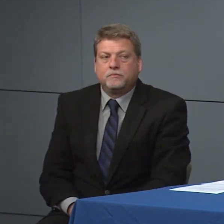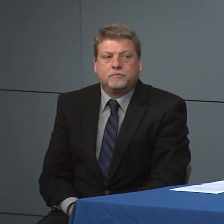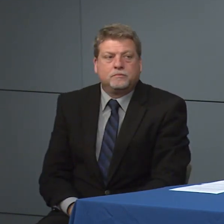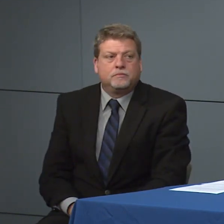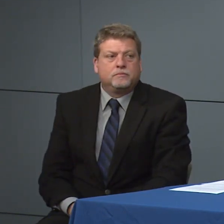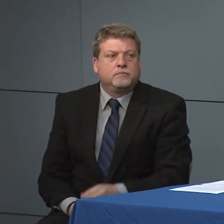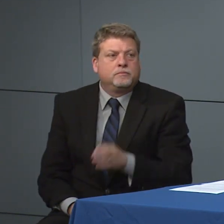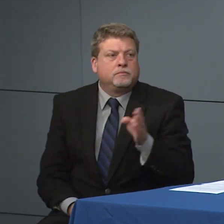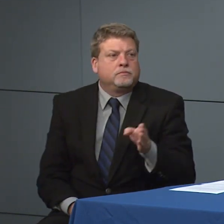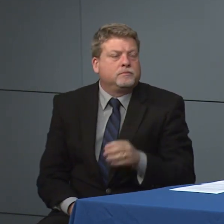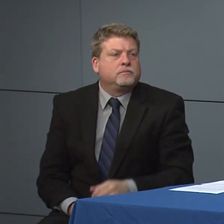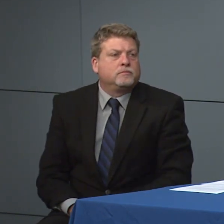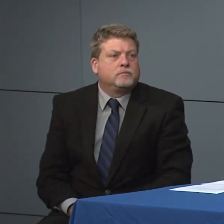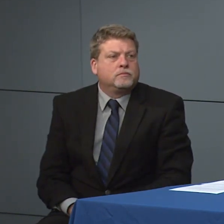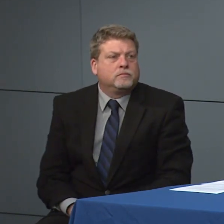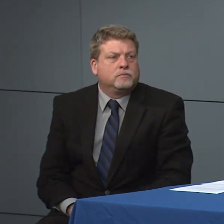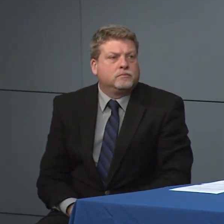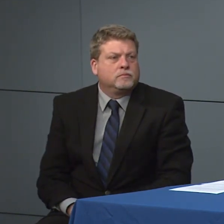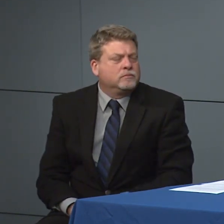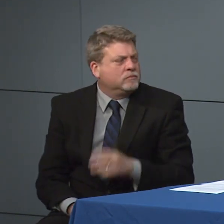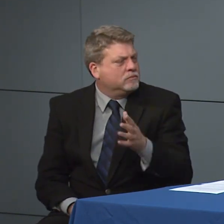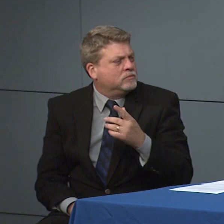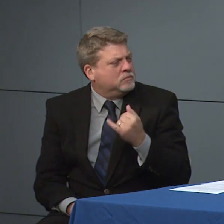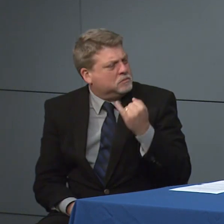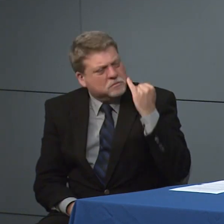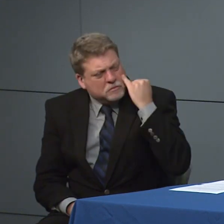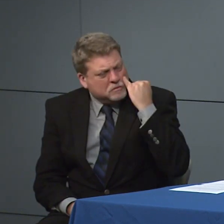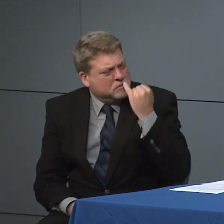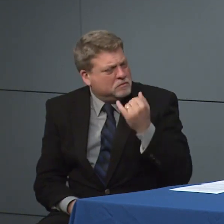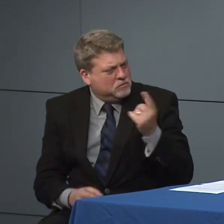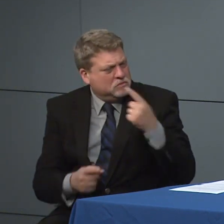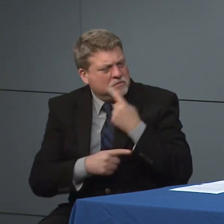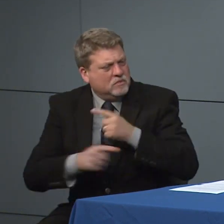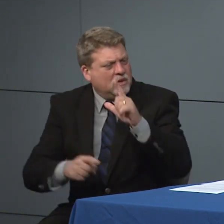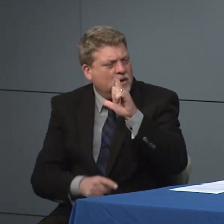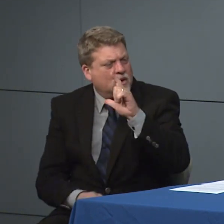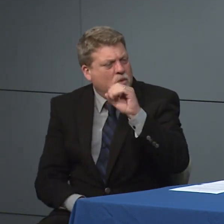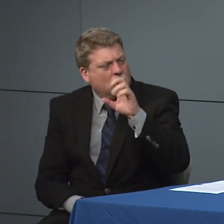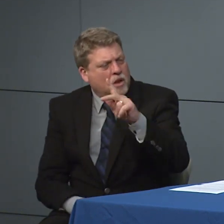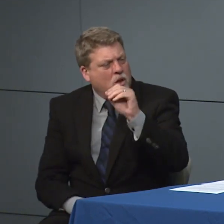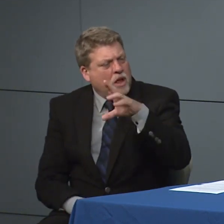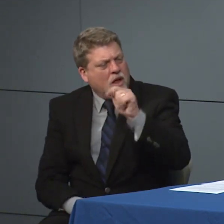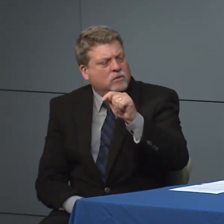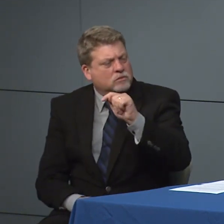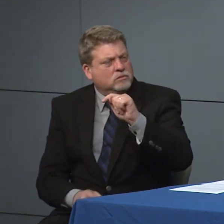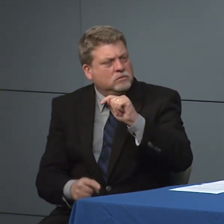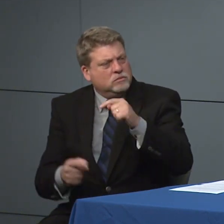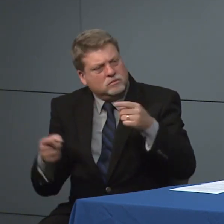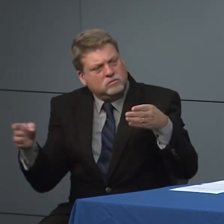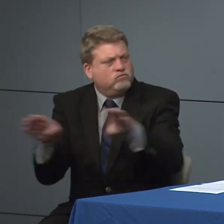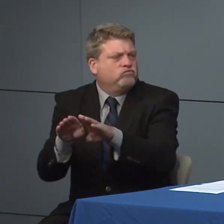At what point might occur fewer a lockdown go into effect. Yeah, I don't think we're we're there yet I think we have